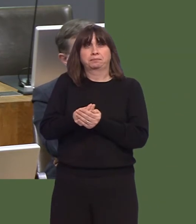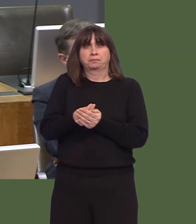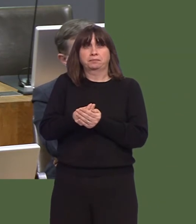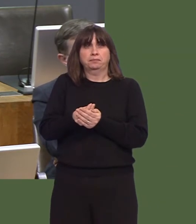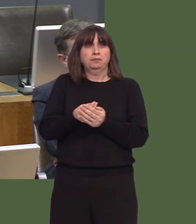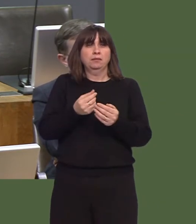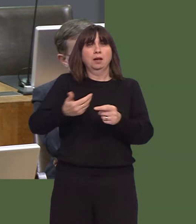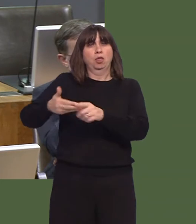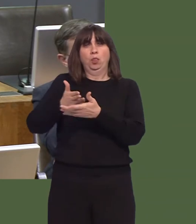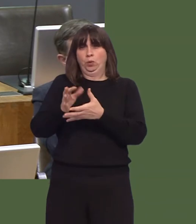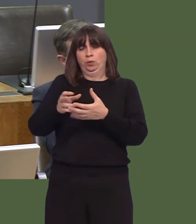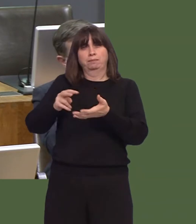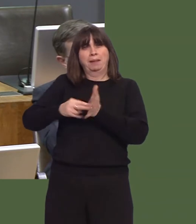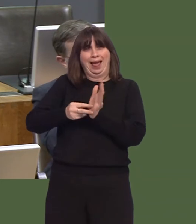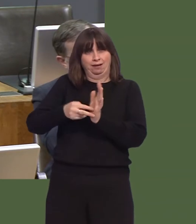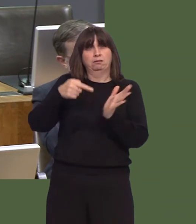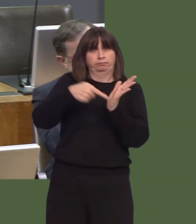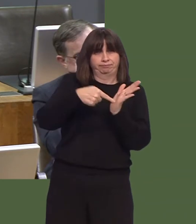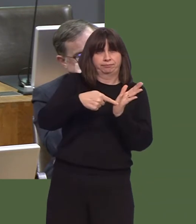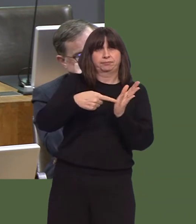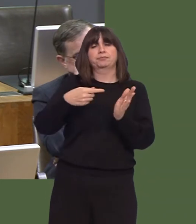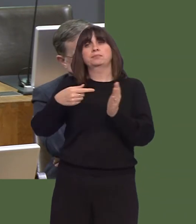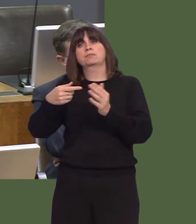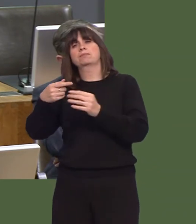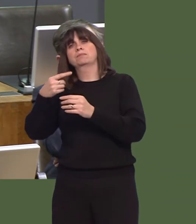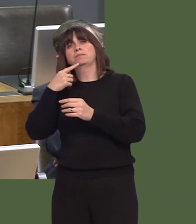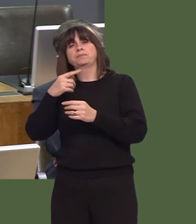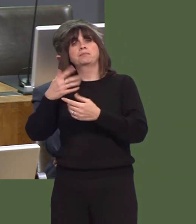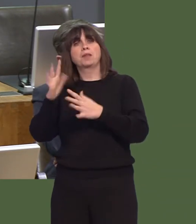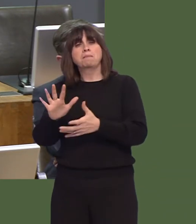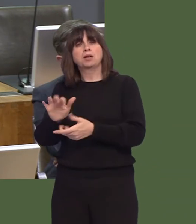referred to in the new economic plan, include a requirement that all loans are paid in full